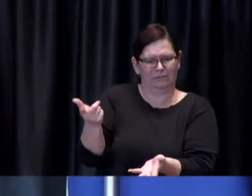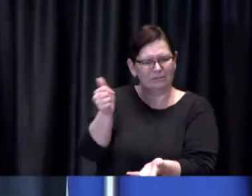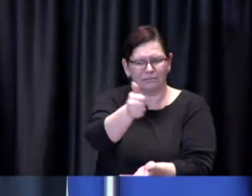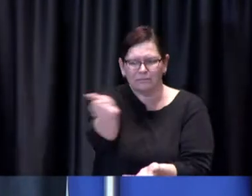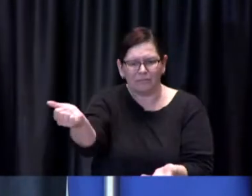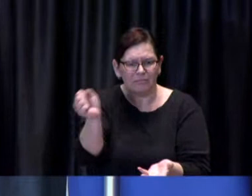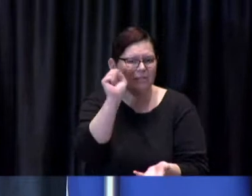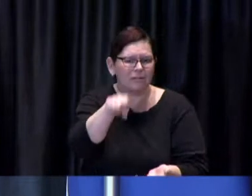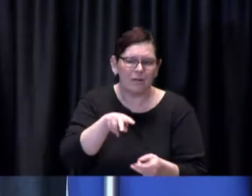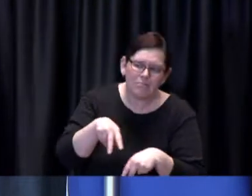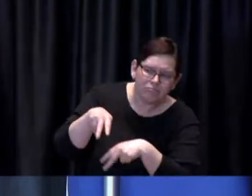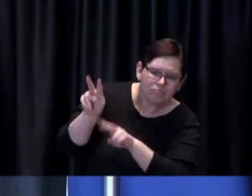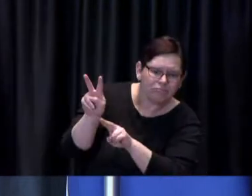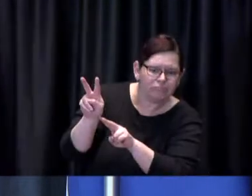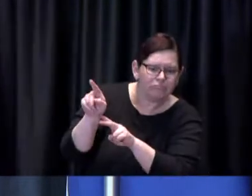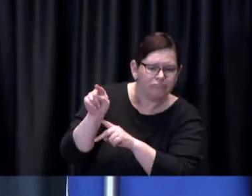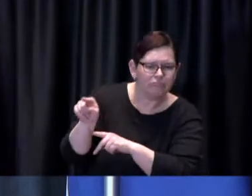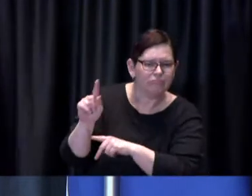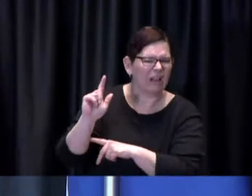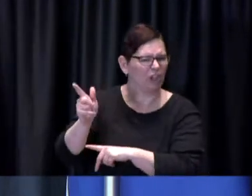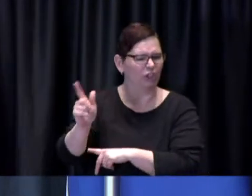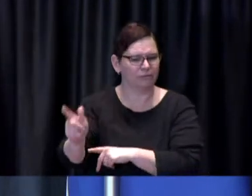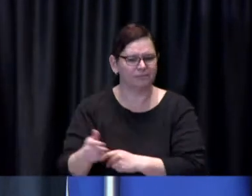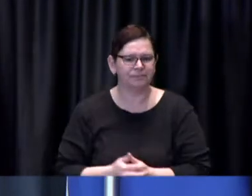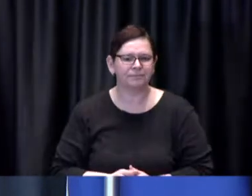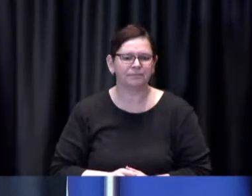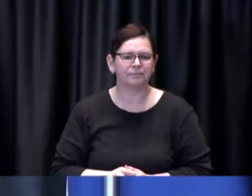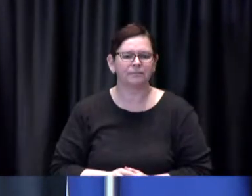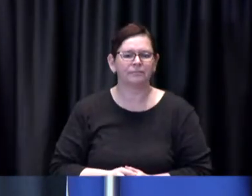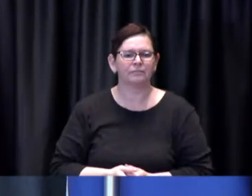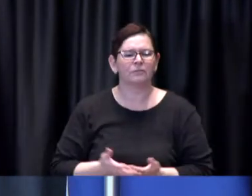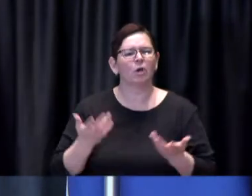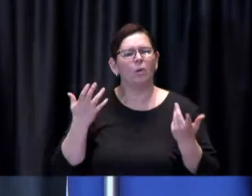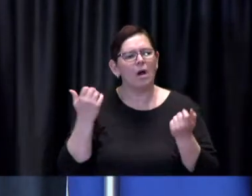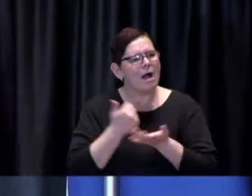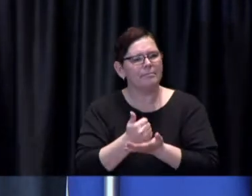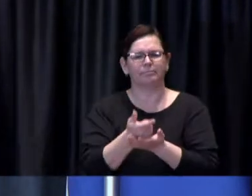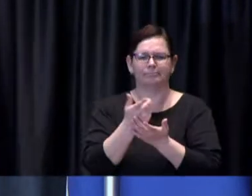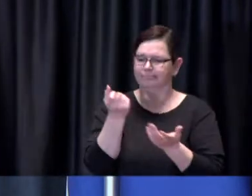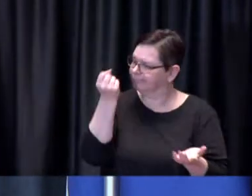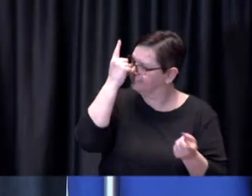later so that people are aware of what's happening with our vaccination efforts here in the city